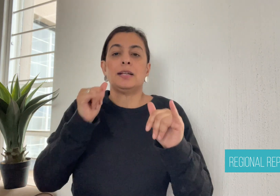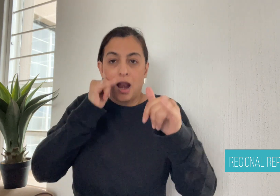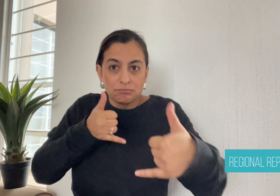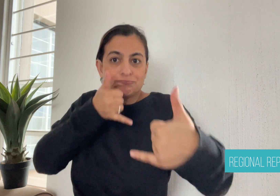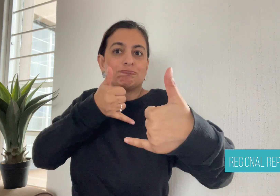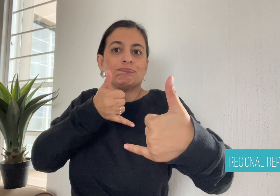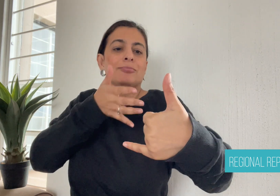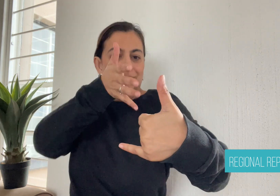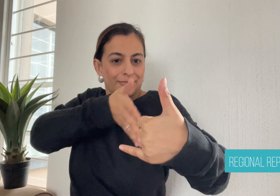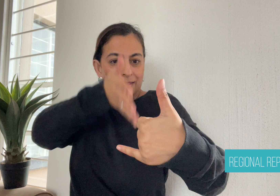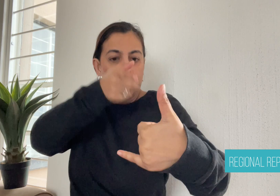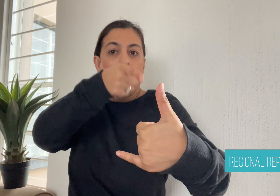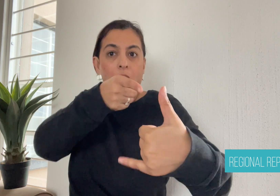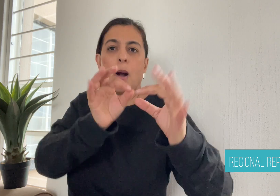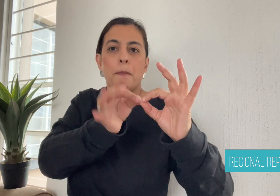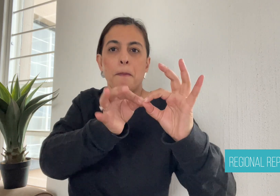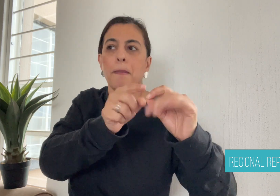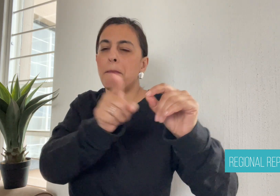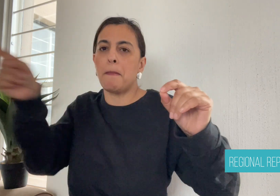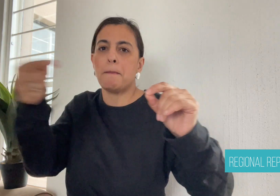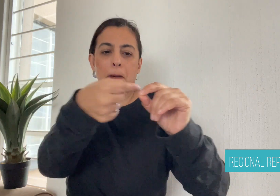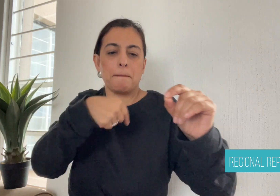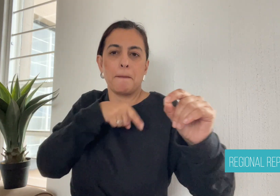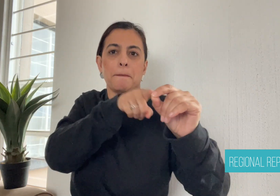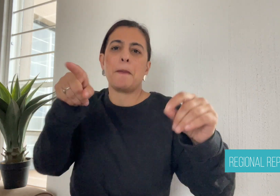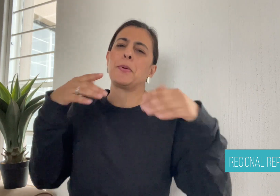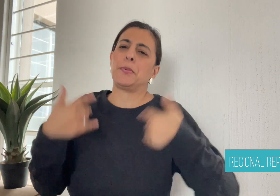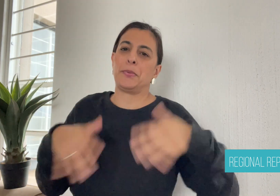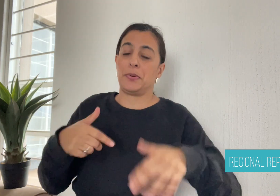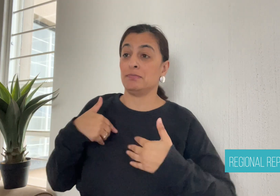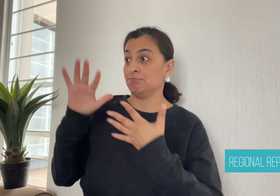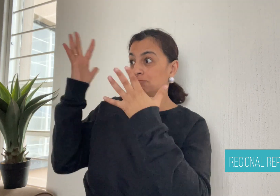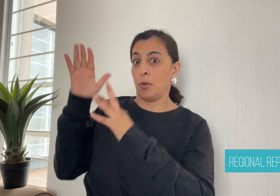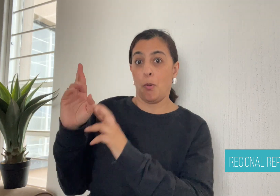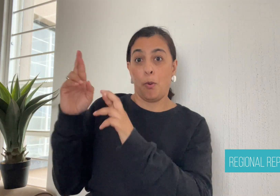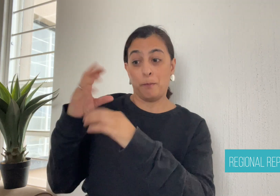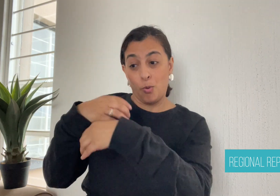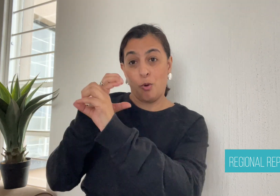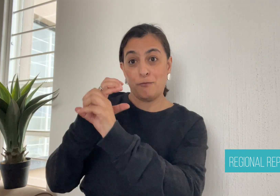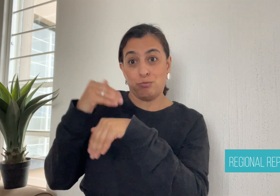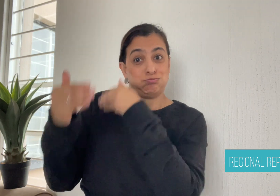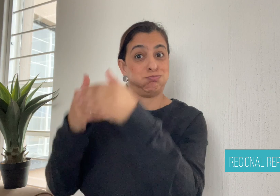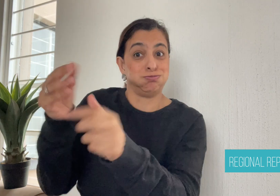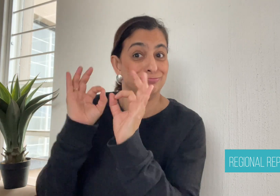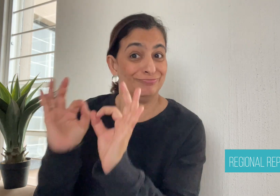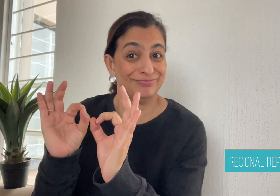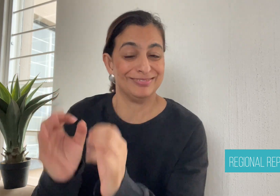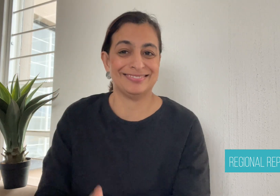in South Africa will be a huge success for all.